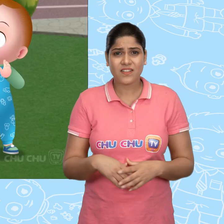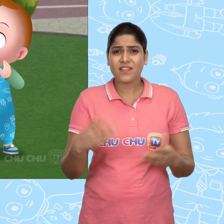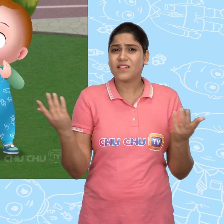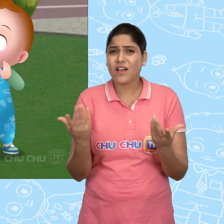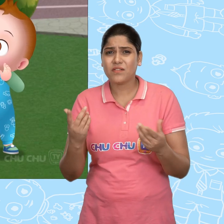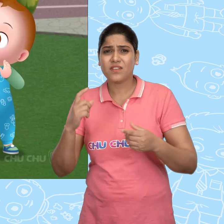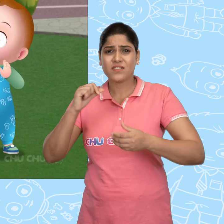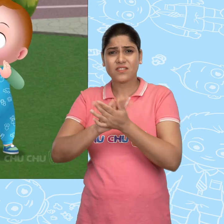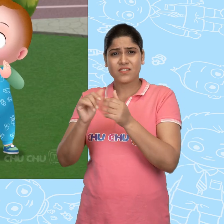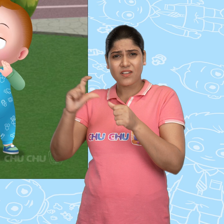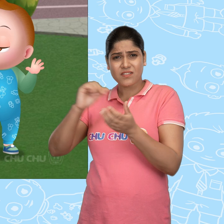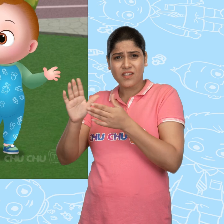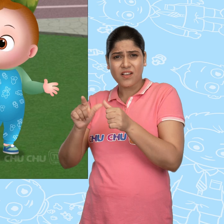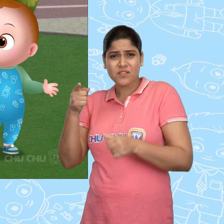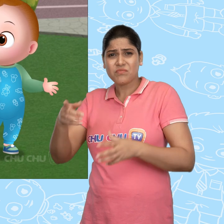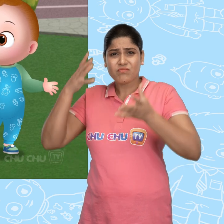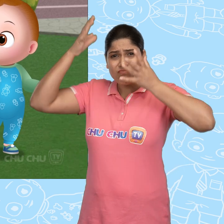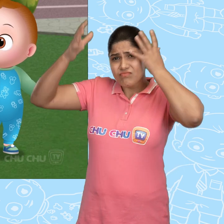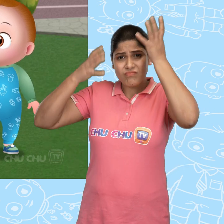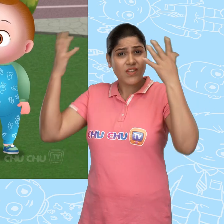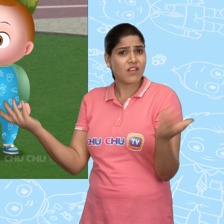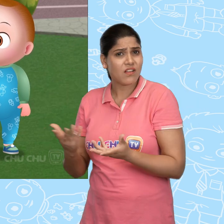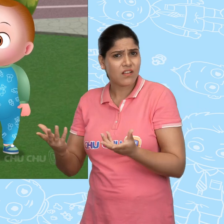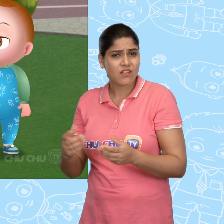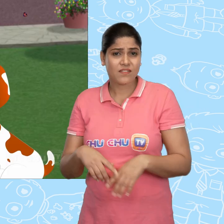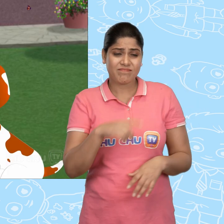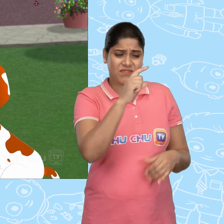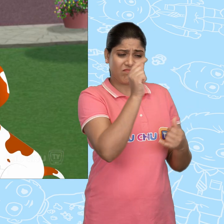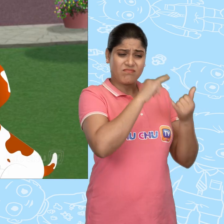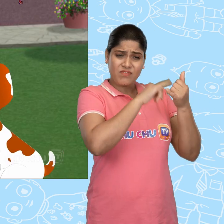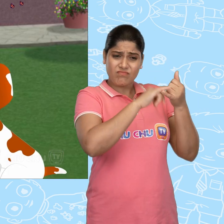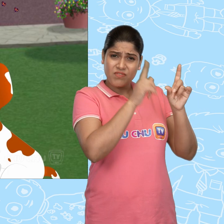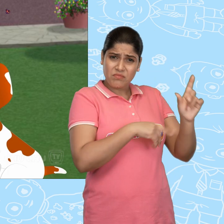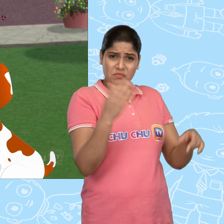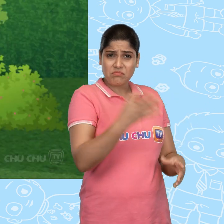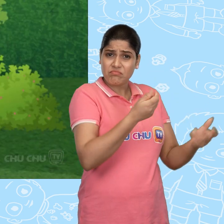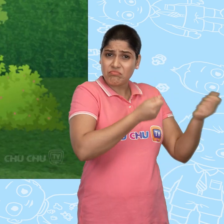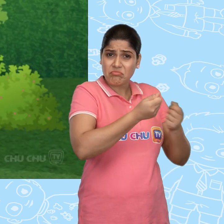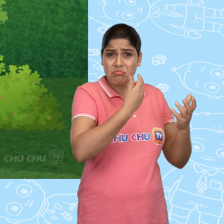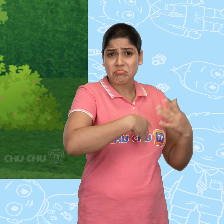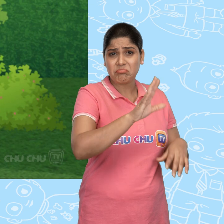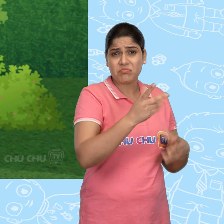What's wrong, ChaCha? Why are you so upset? Cussly took my toy car away, ChuChu!